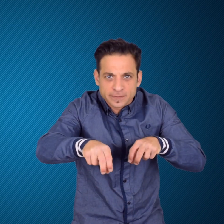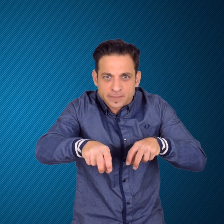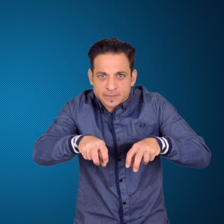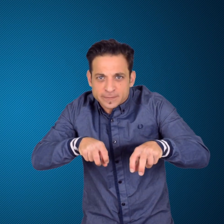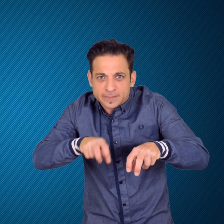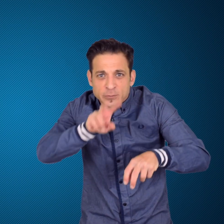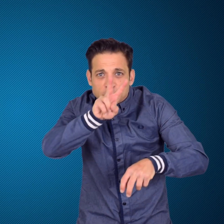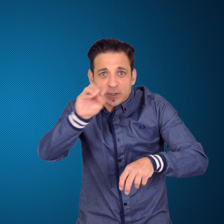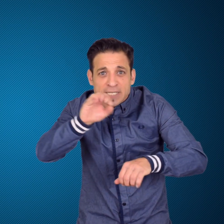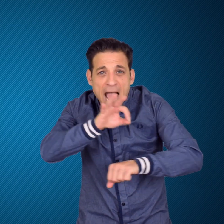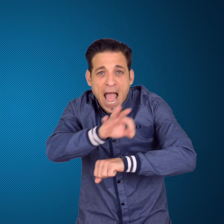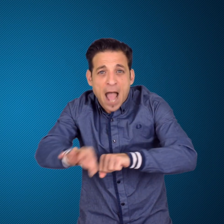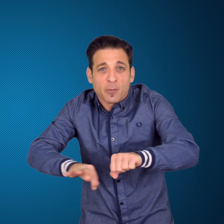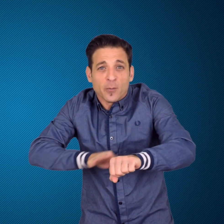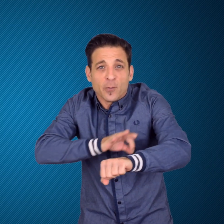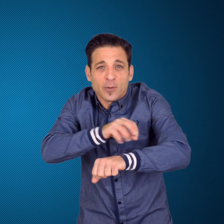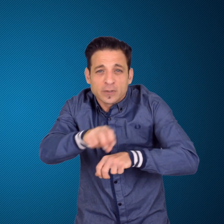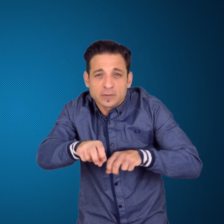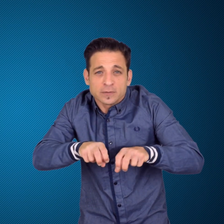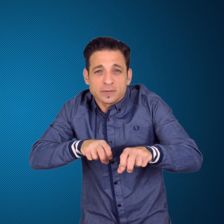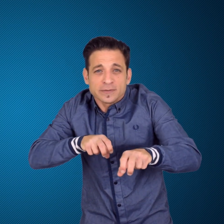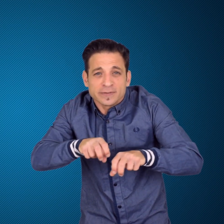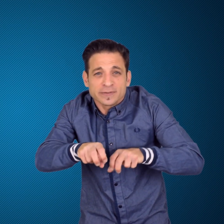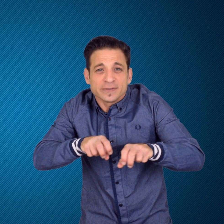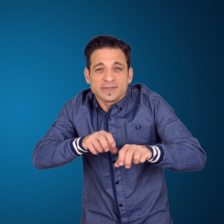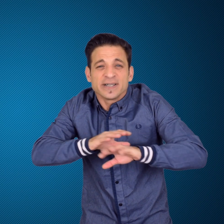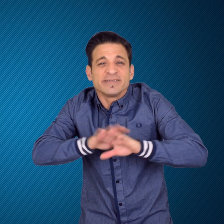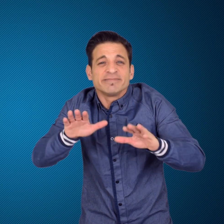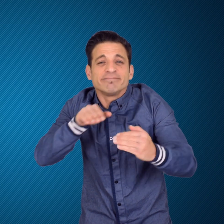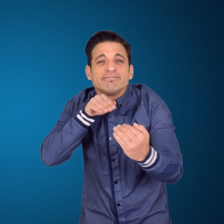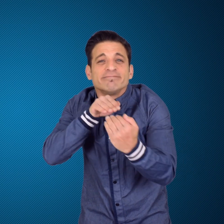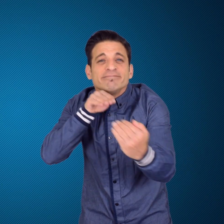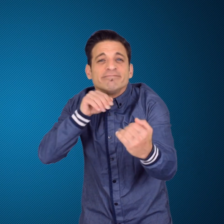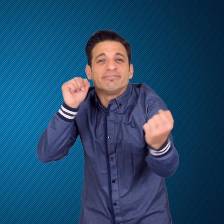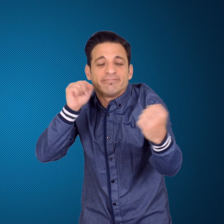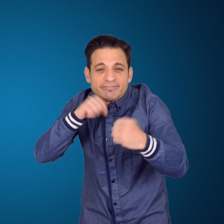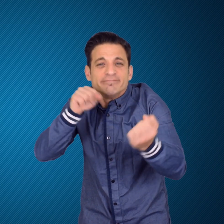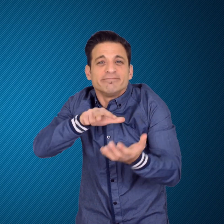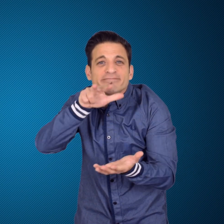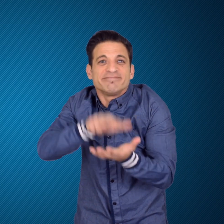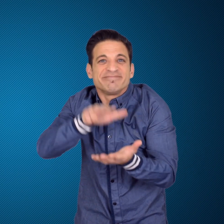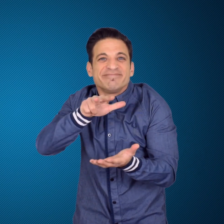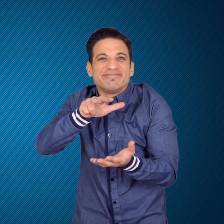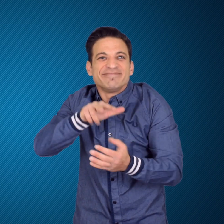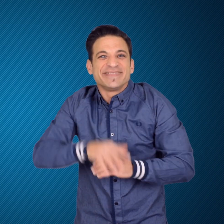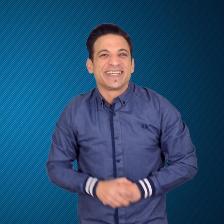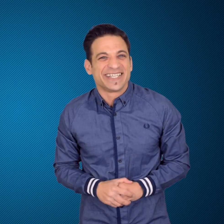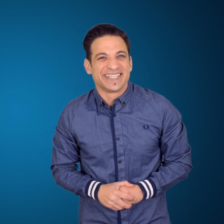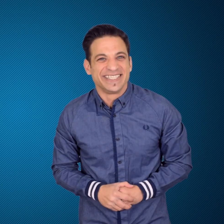and 15 minutes and ended in a stalemate.